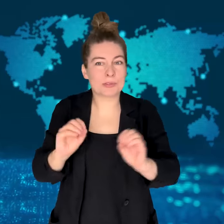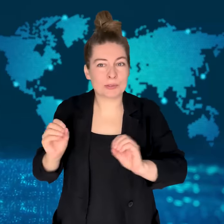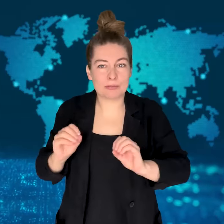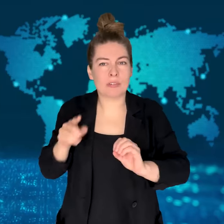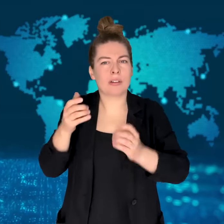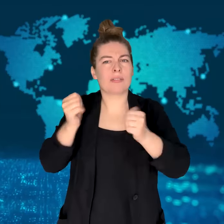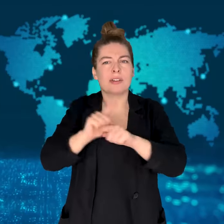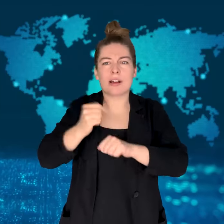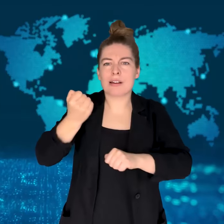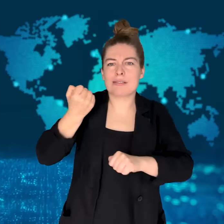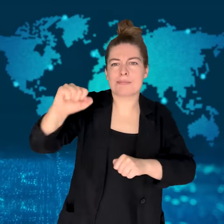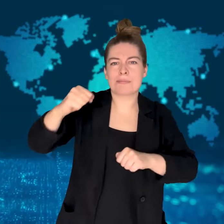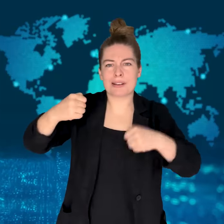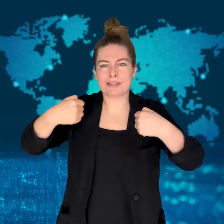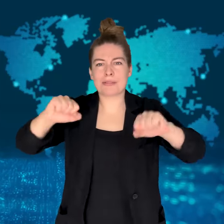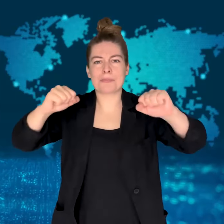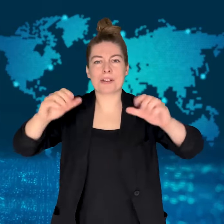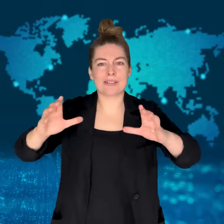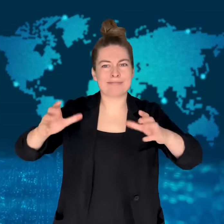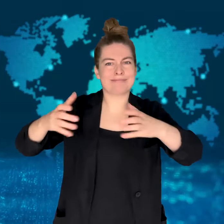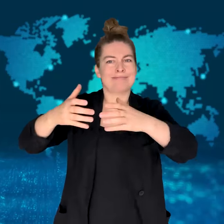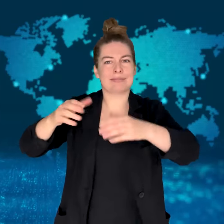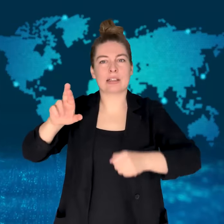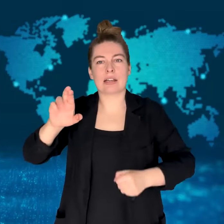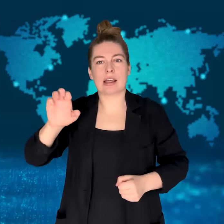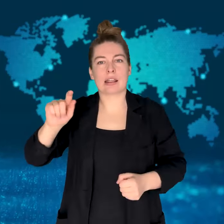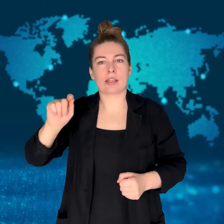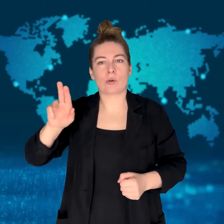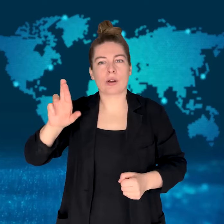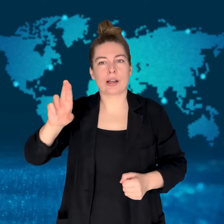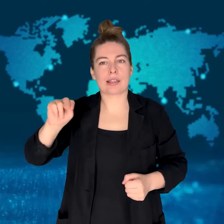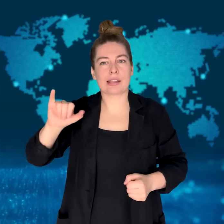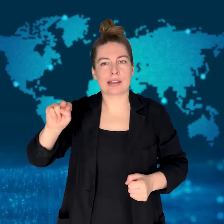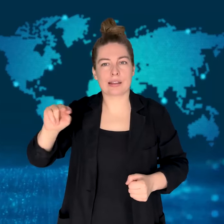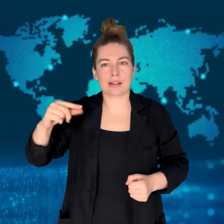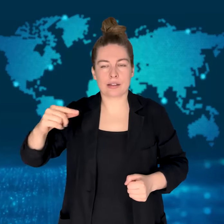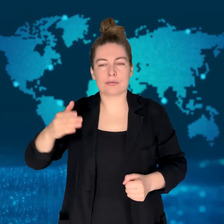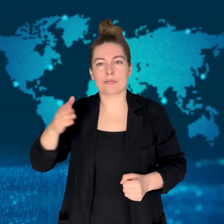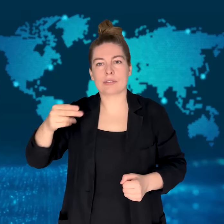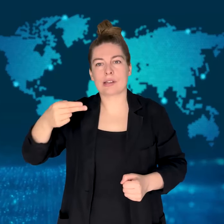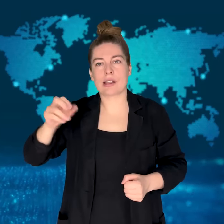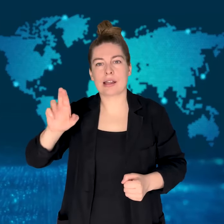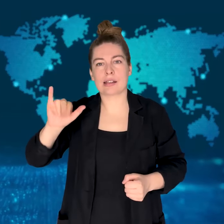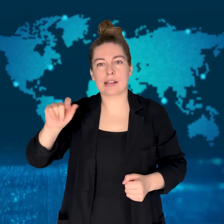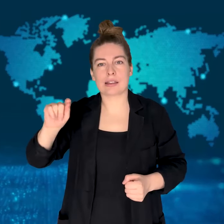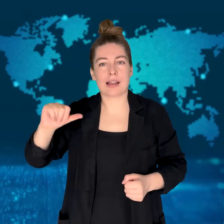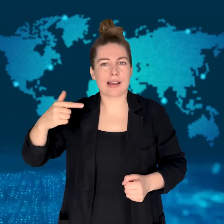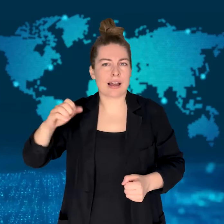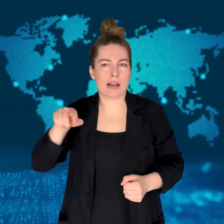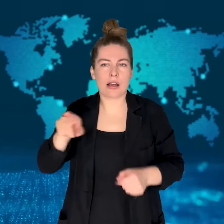Campaigners such as Returning Heritage, a non-profit organization,